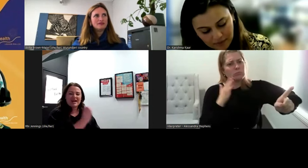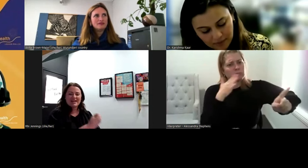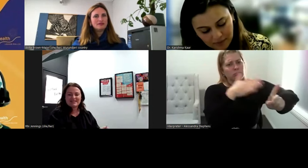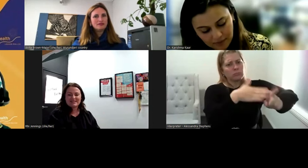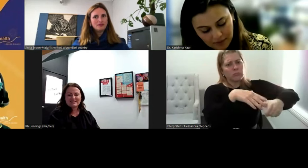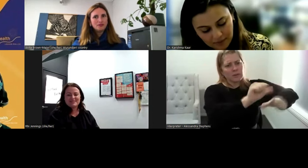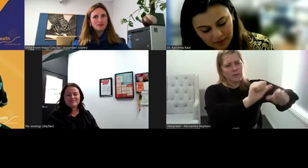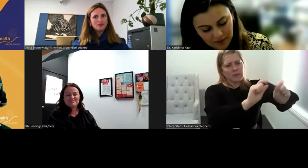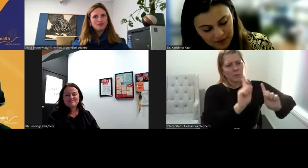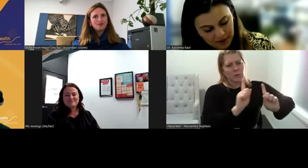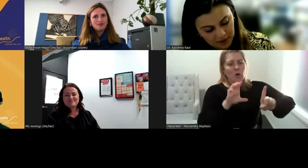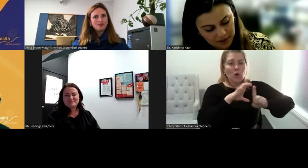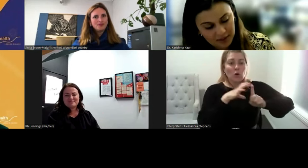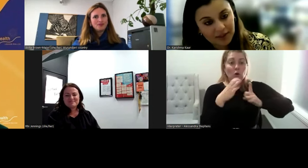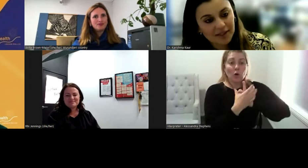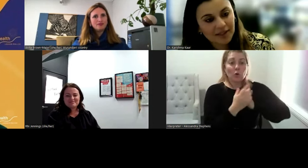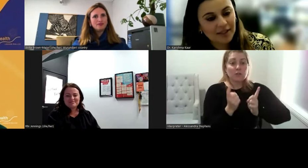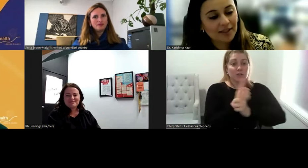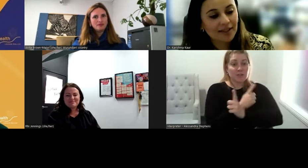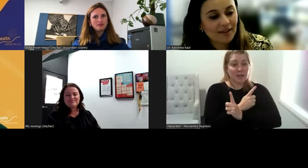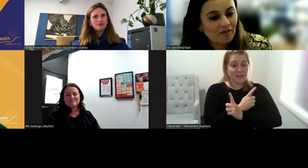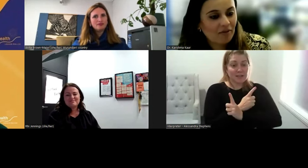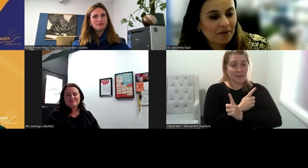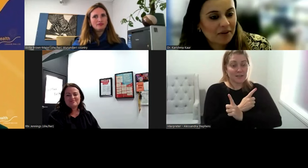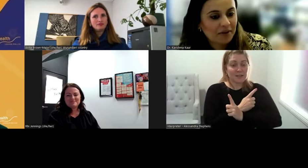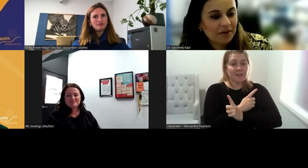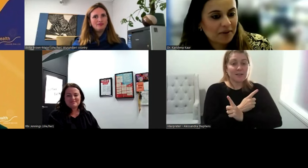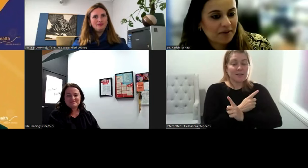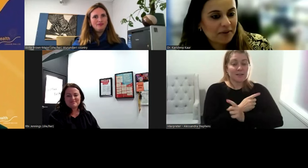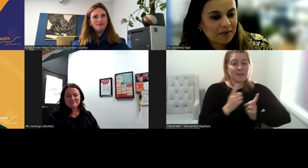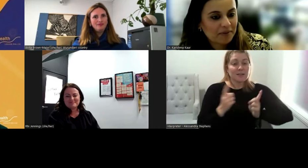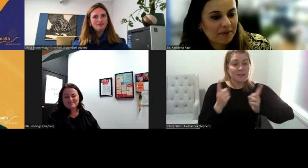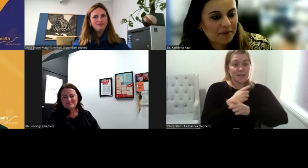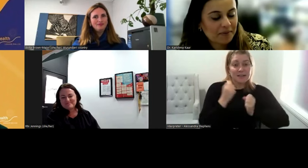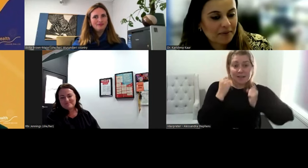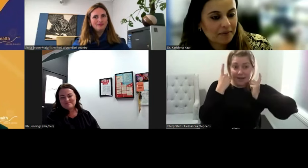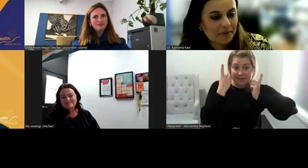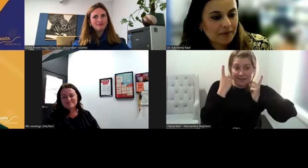and rewriting the script which begins with starting the conversation now.